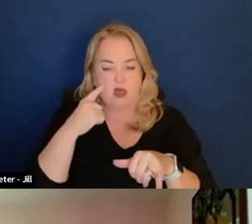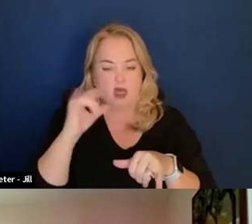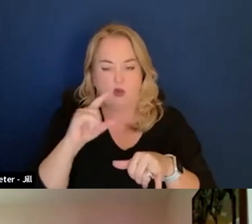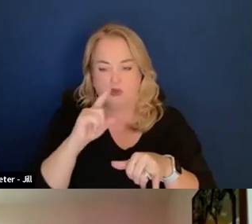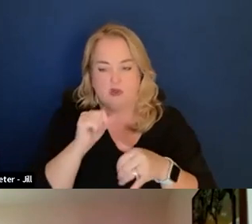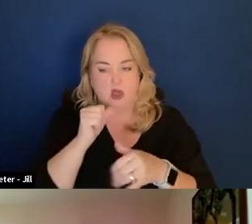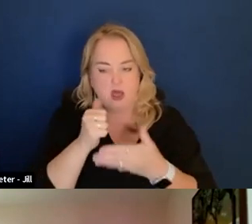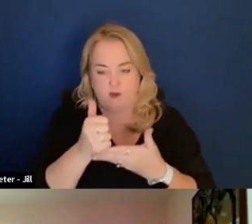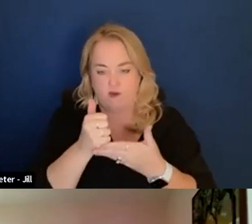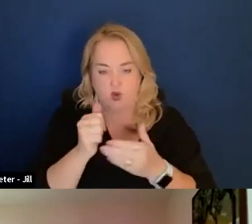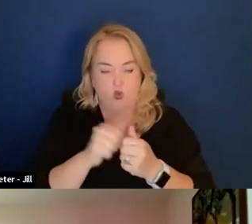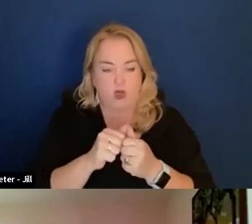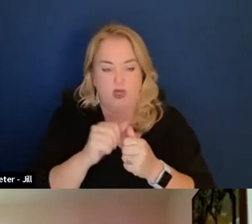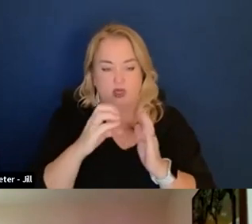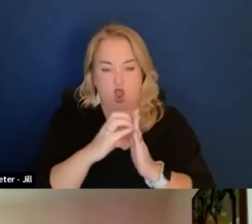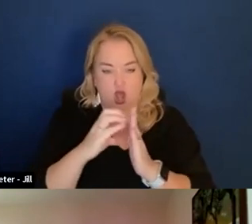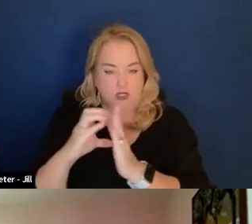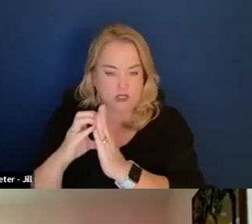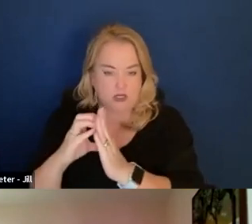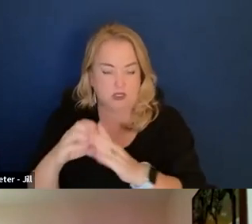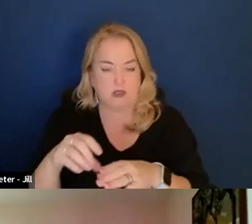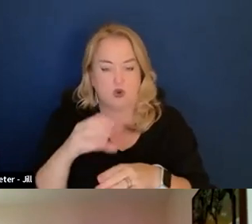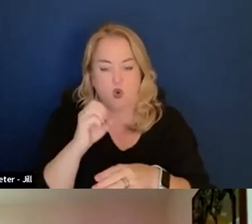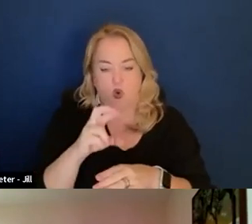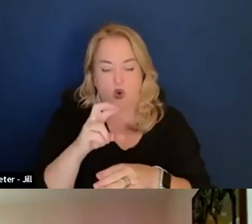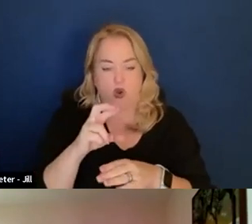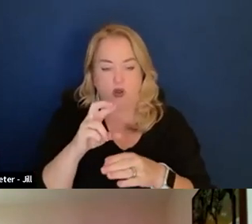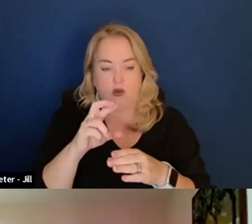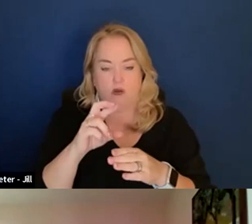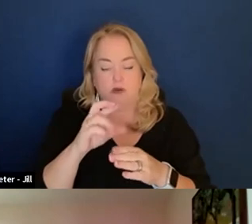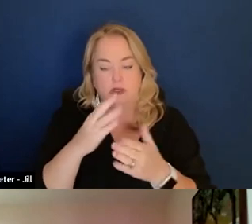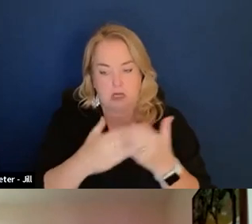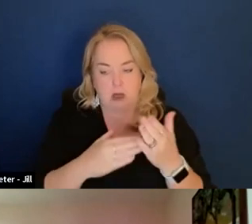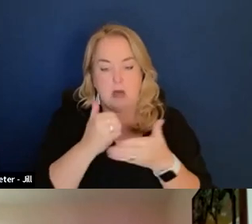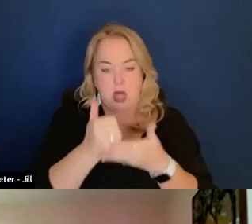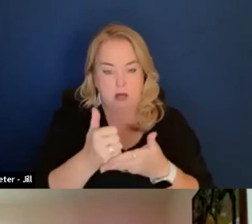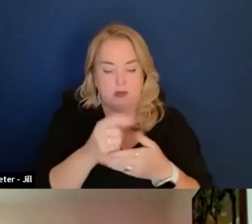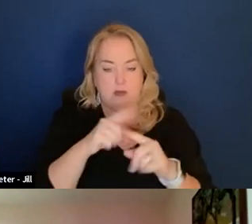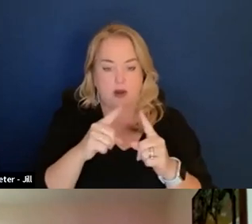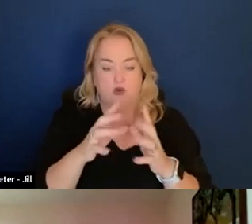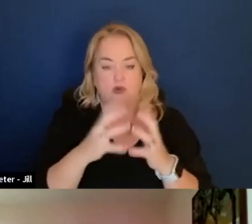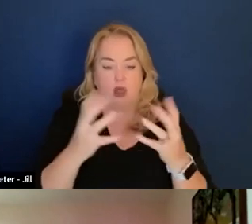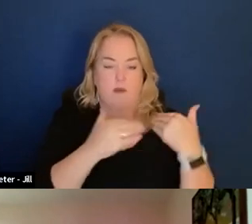in terms of when it came to clauses. Or it was very burdensome.